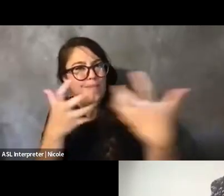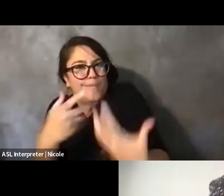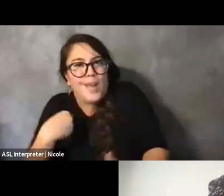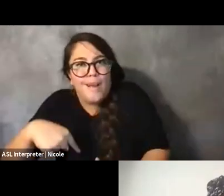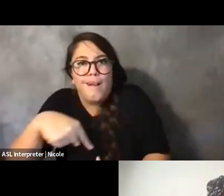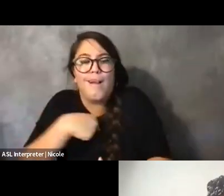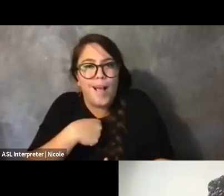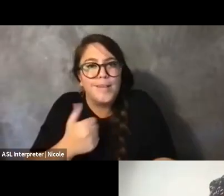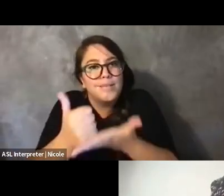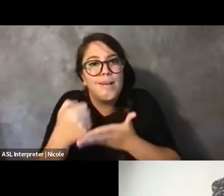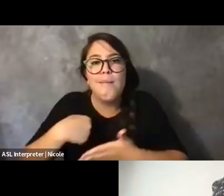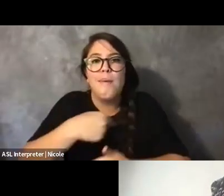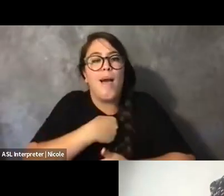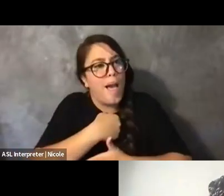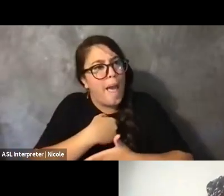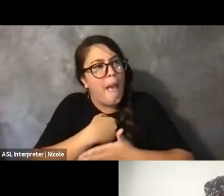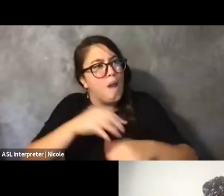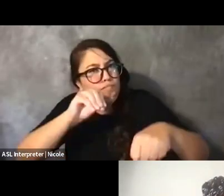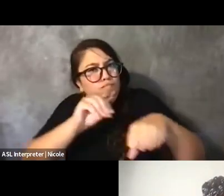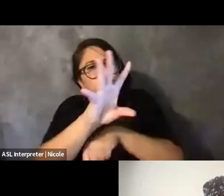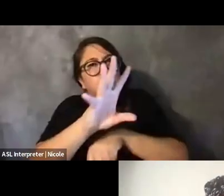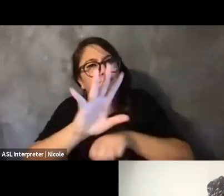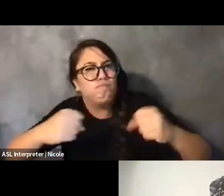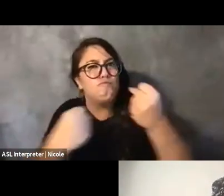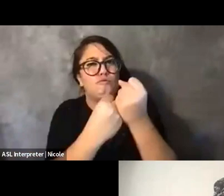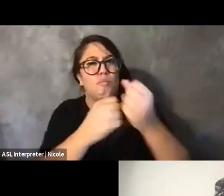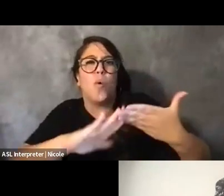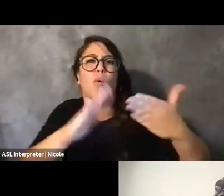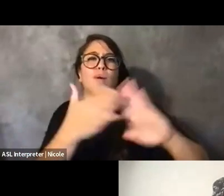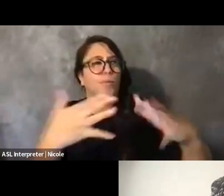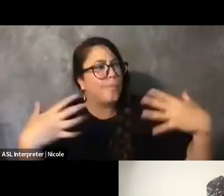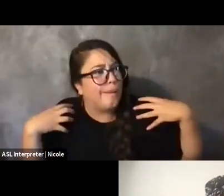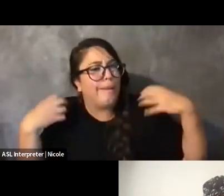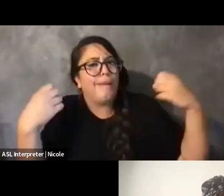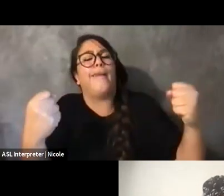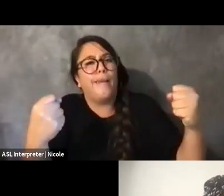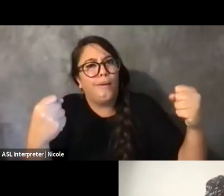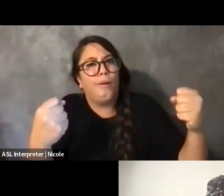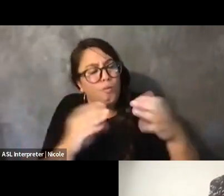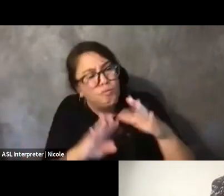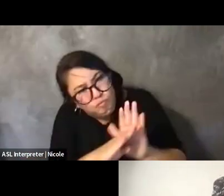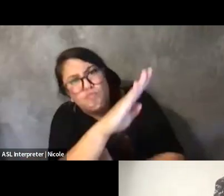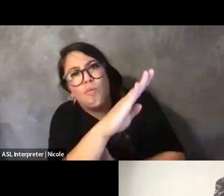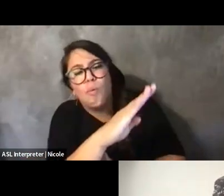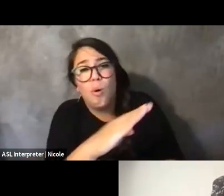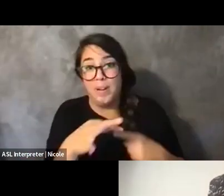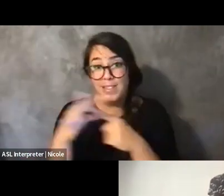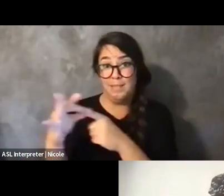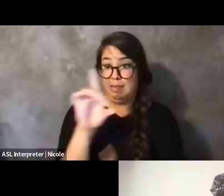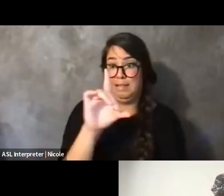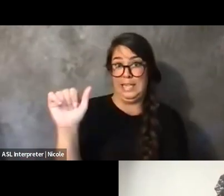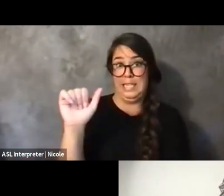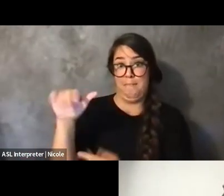Particularly from this disability study's lens, like, the lack of intersectionality or the lack